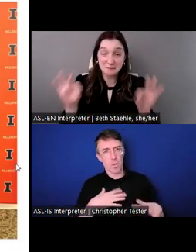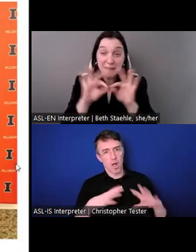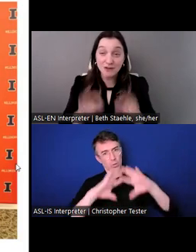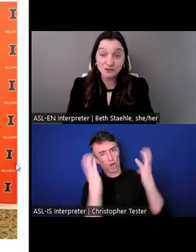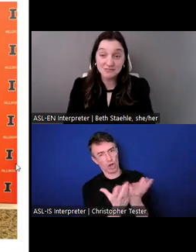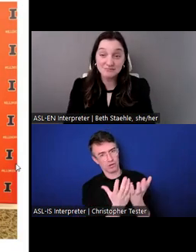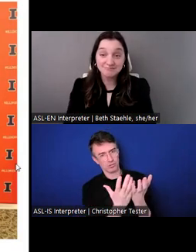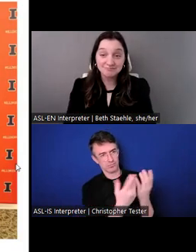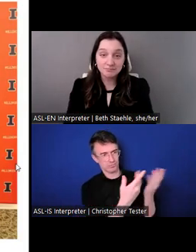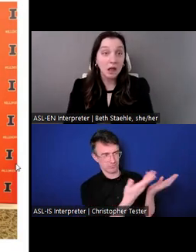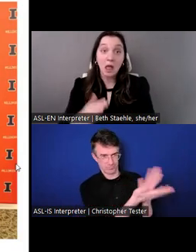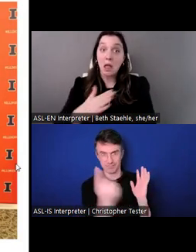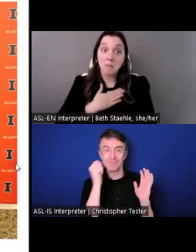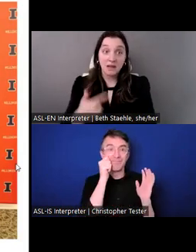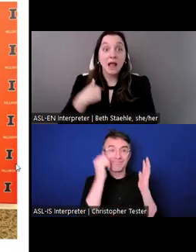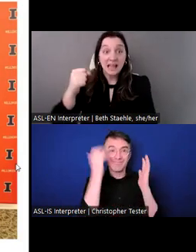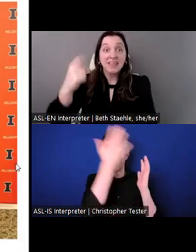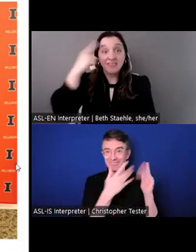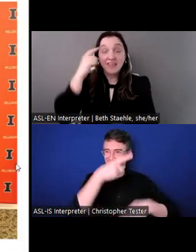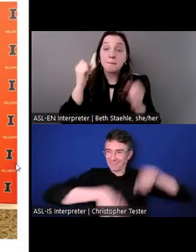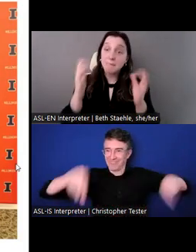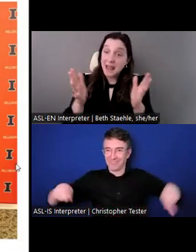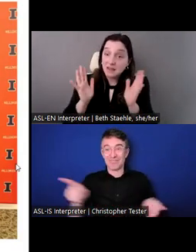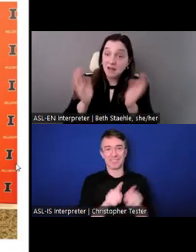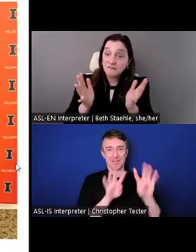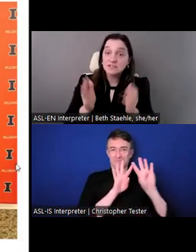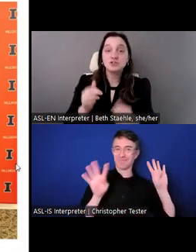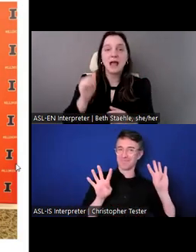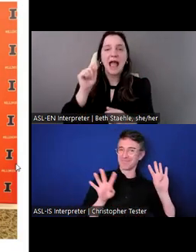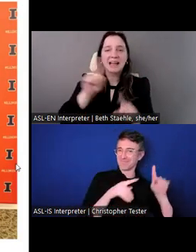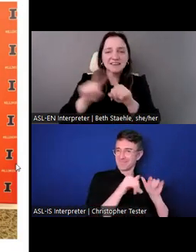been in the room to start them, for example. We need you in the room!